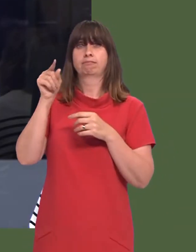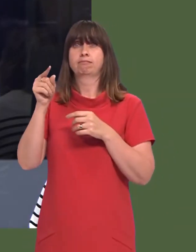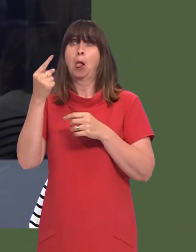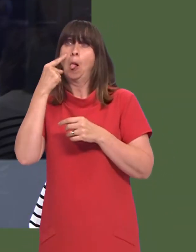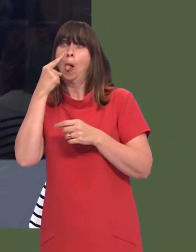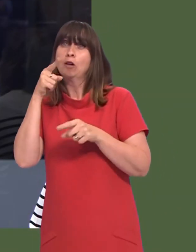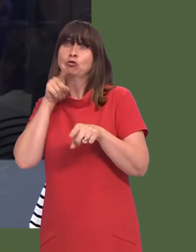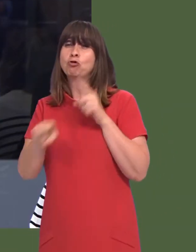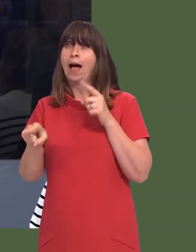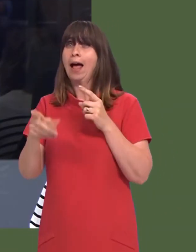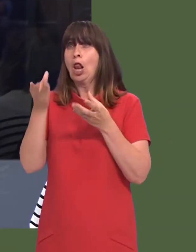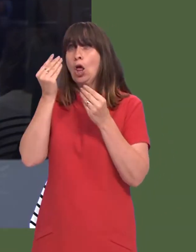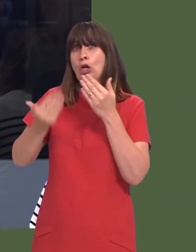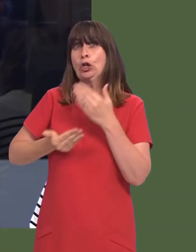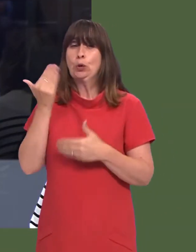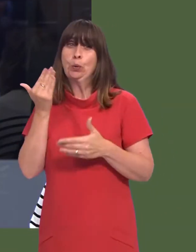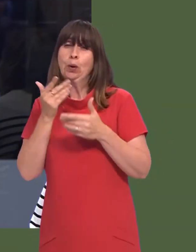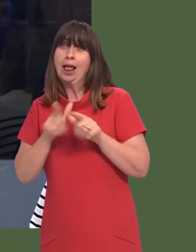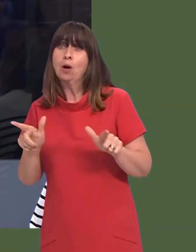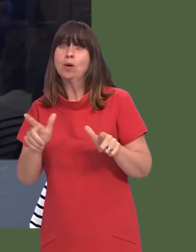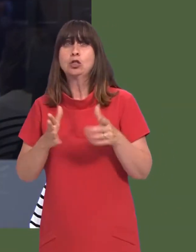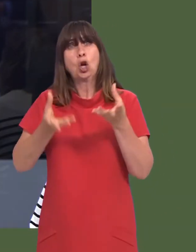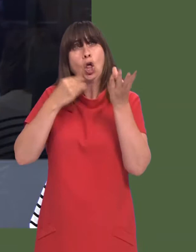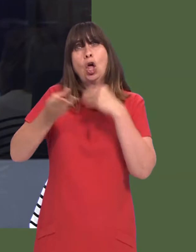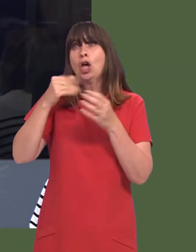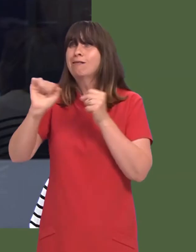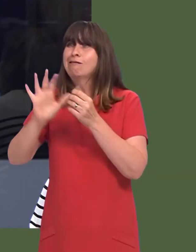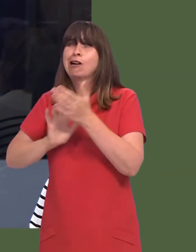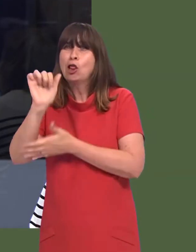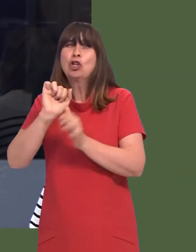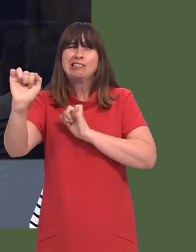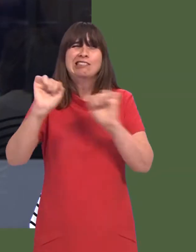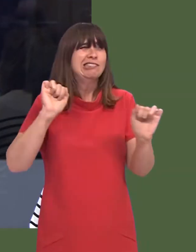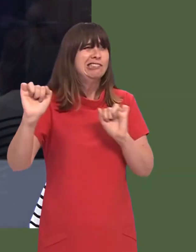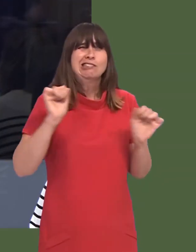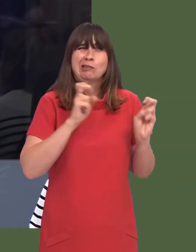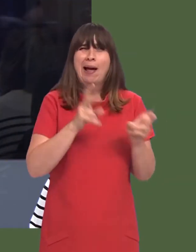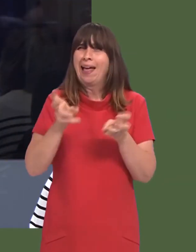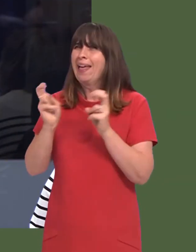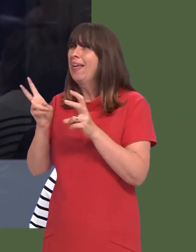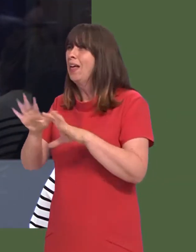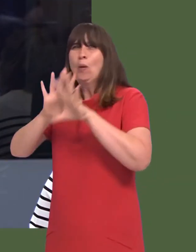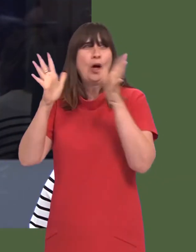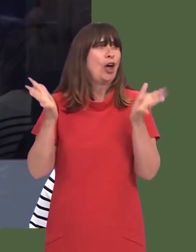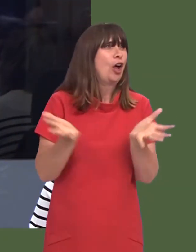and taster sessions on languages and cultural performances in an incredible celebration